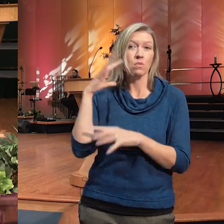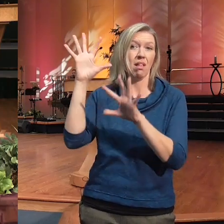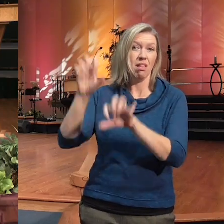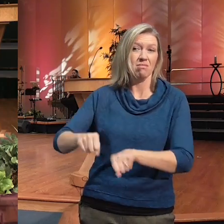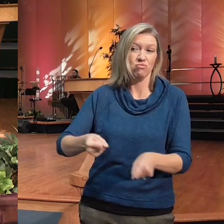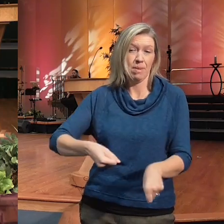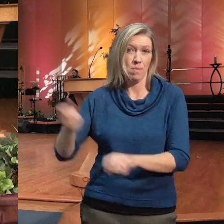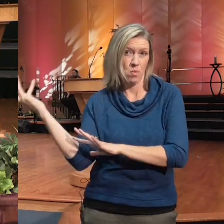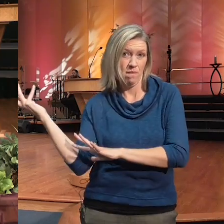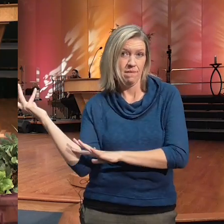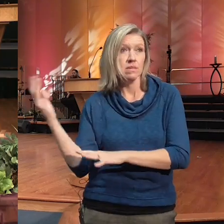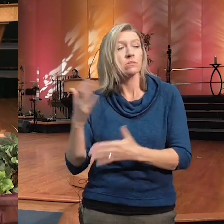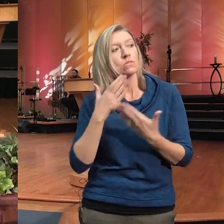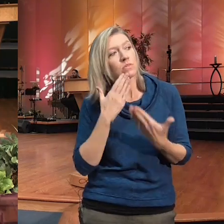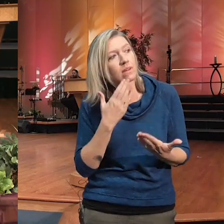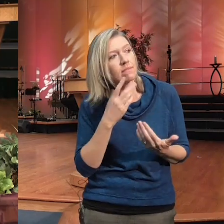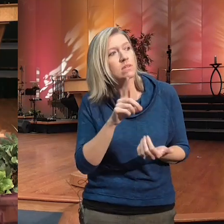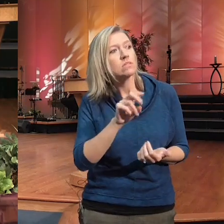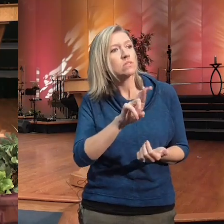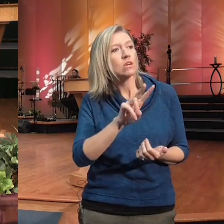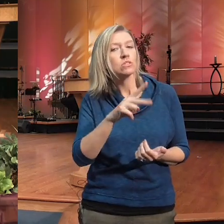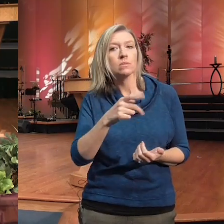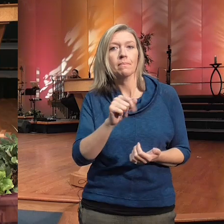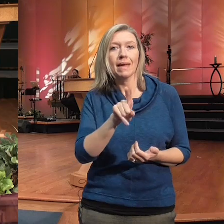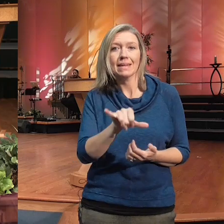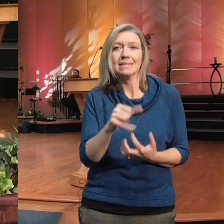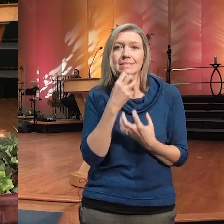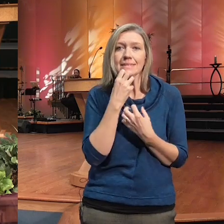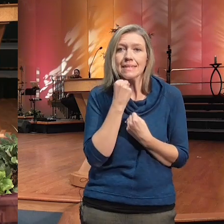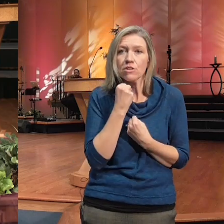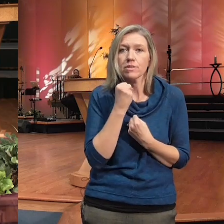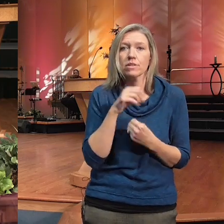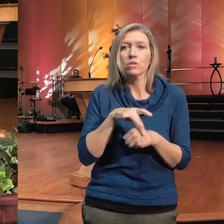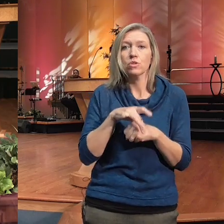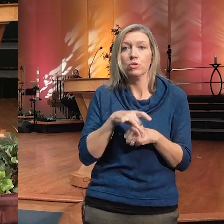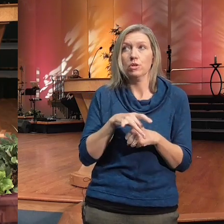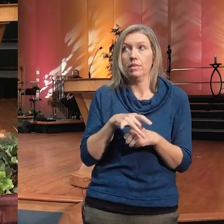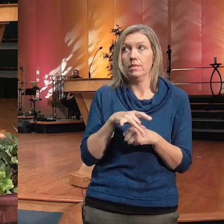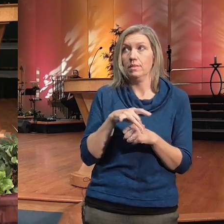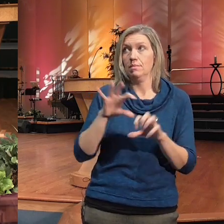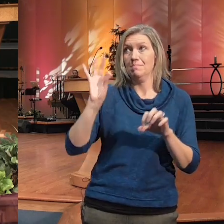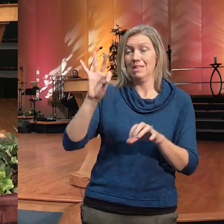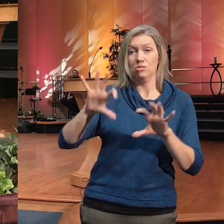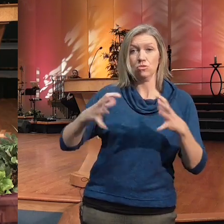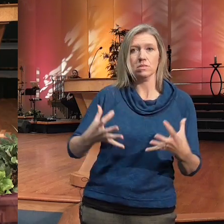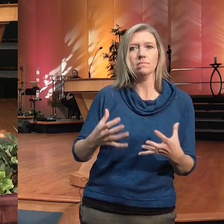Patty and our sacred Earth Ministry uh they're preparing a ceremony to bless each and every tree